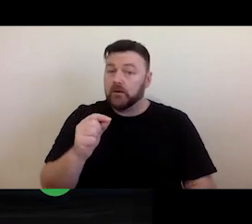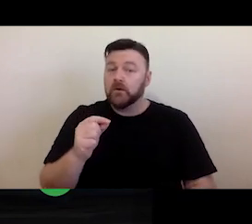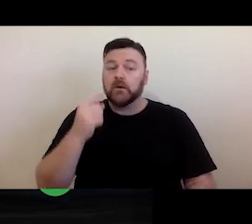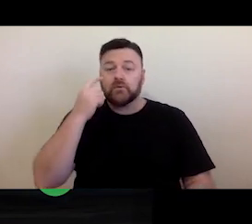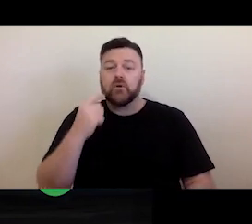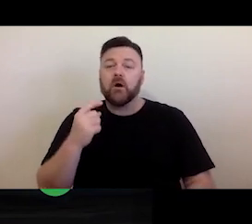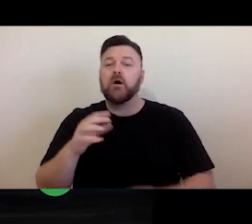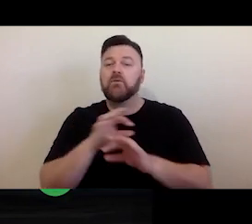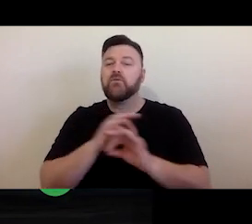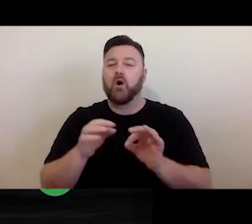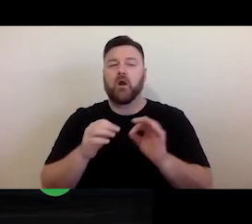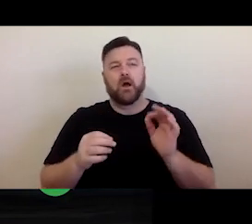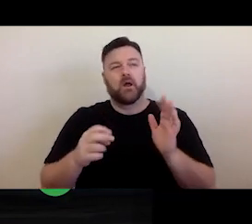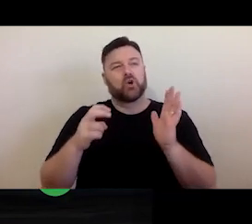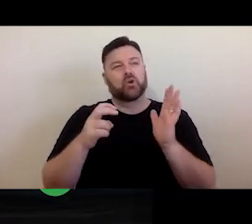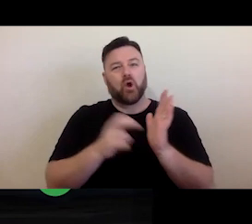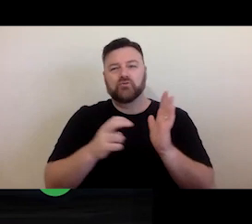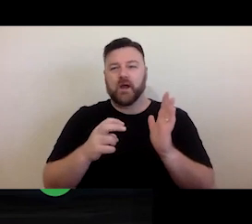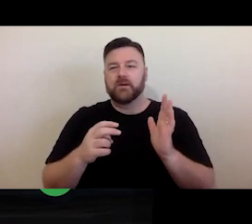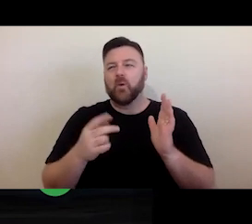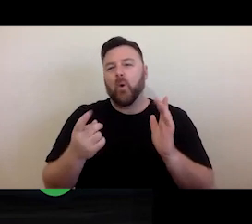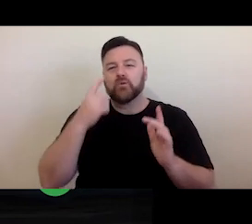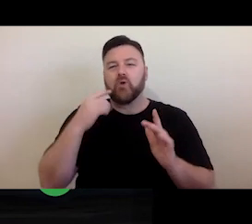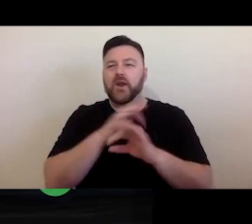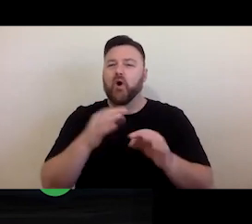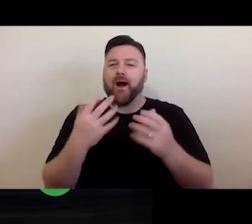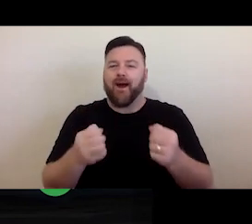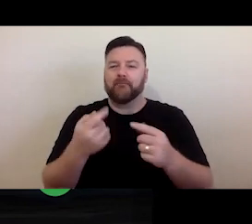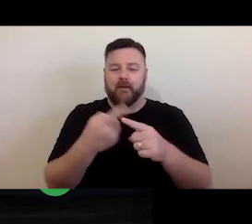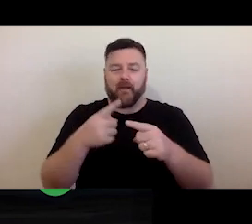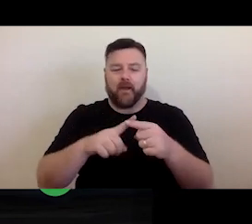you may have under the copyright Act, such as exceptions. Also, think